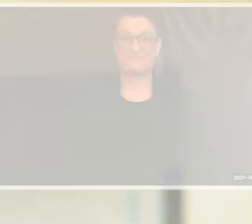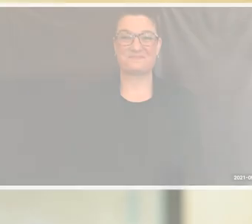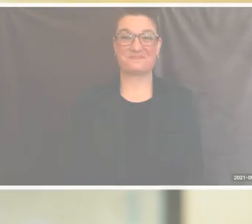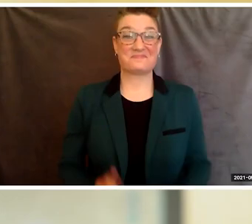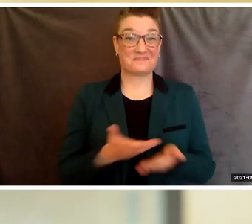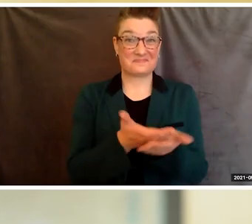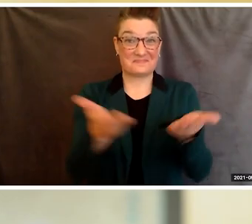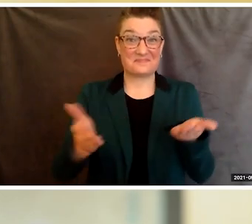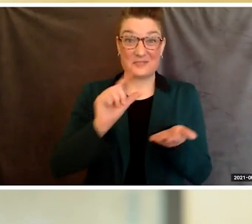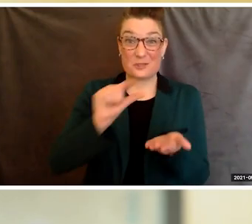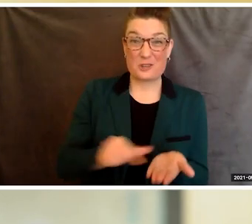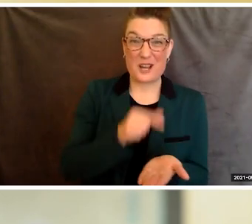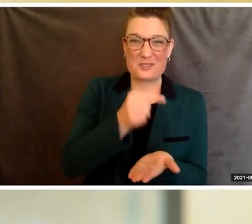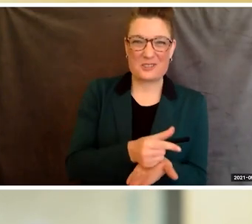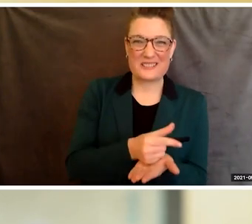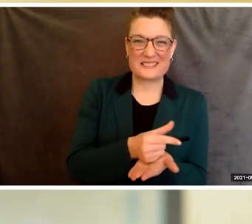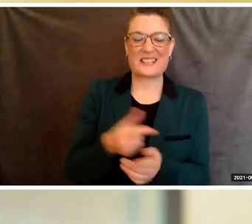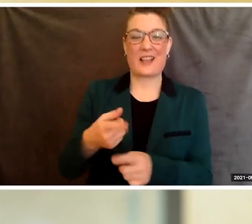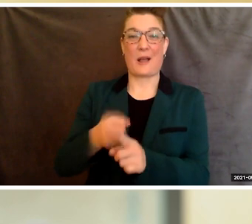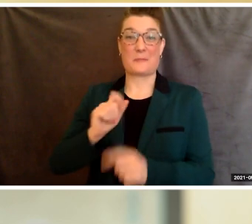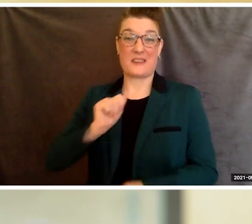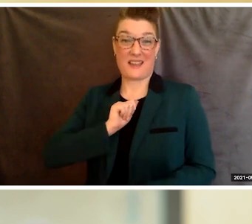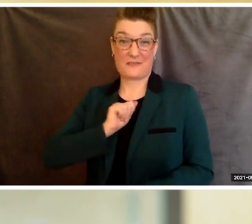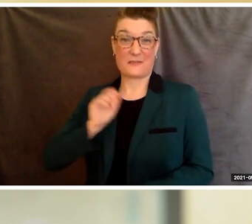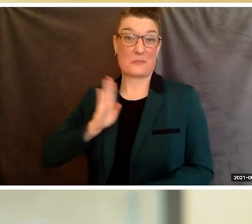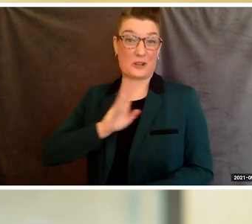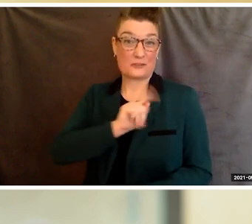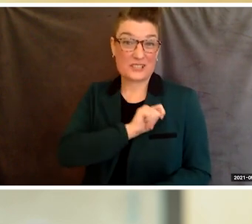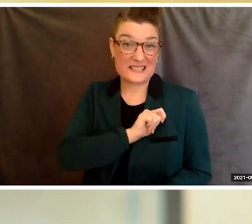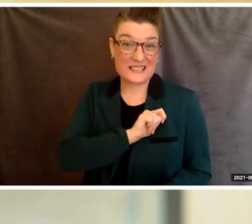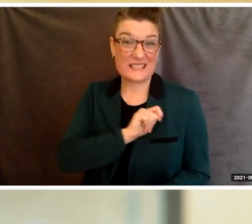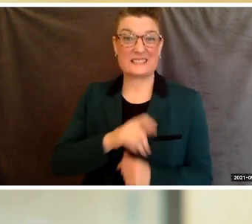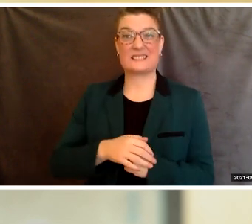Graduates on behalf of the Board of Trustees,